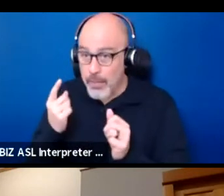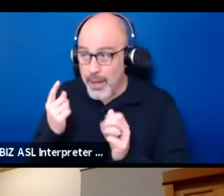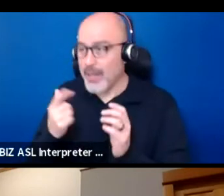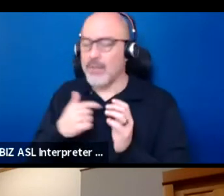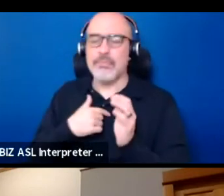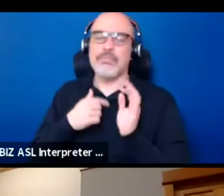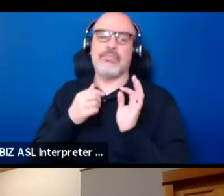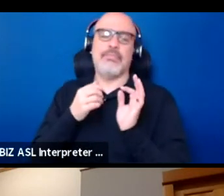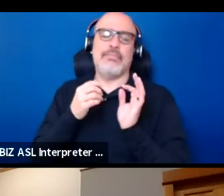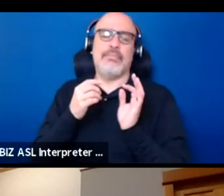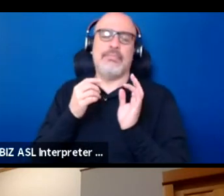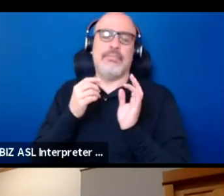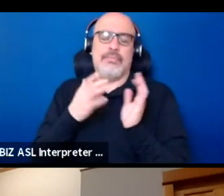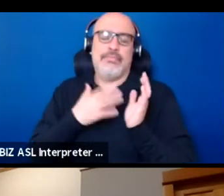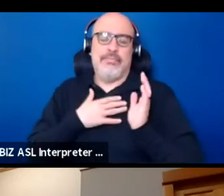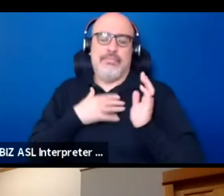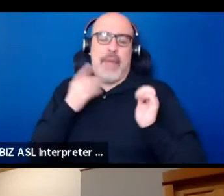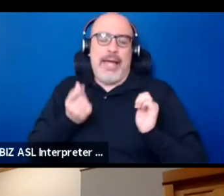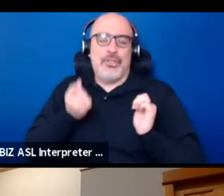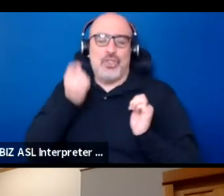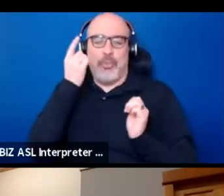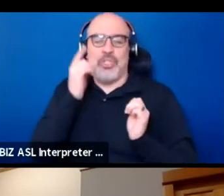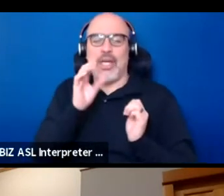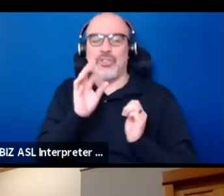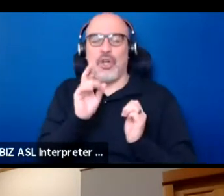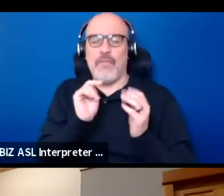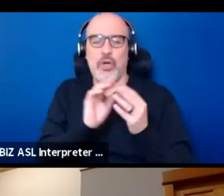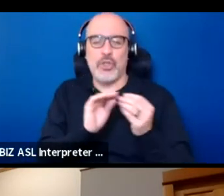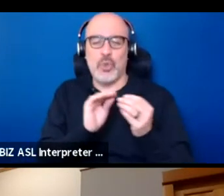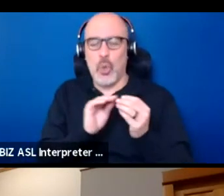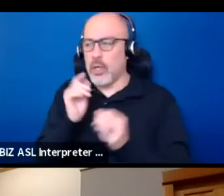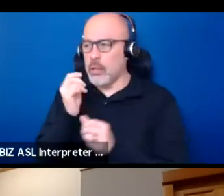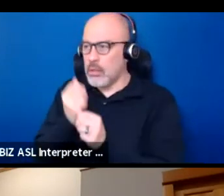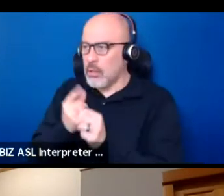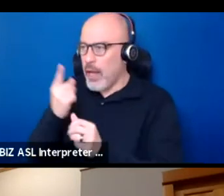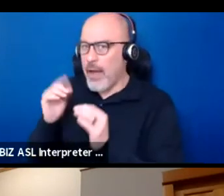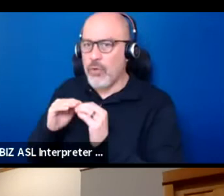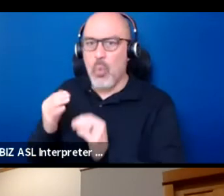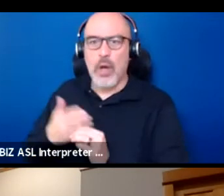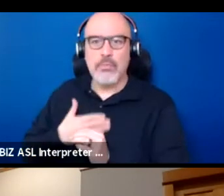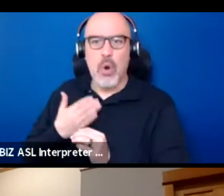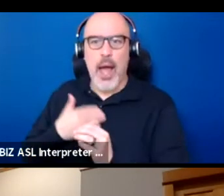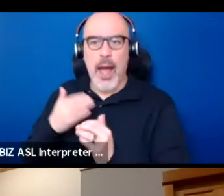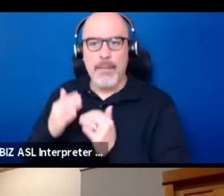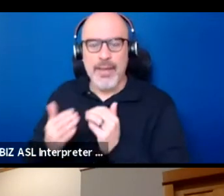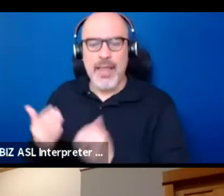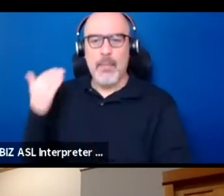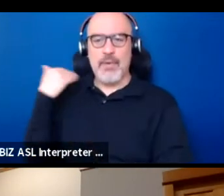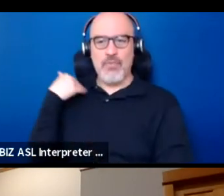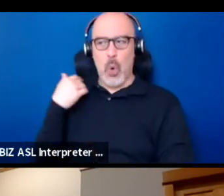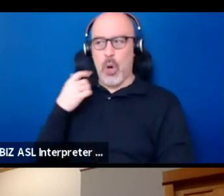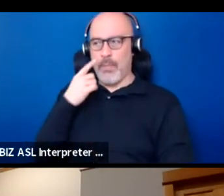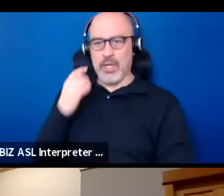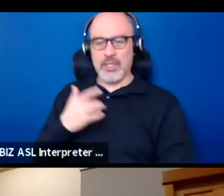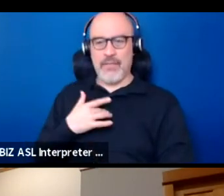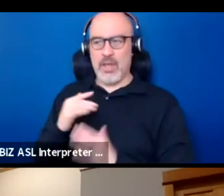but I believe it that everyone seemed to be happier than they had been in other productions because they would be treated like, I'm gonna say like humans,